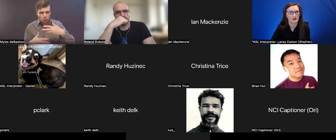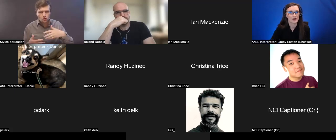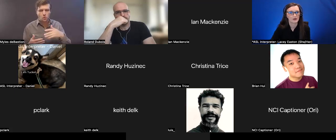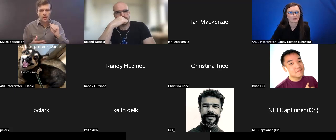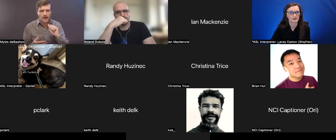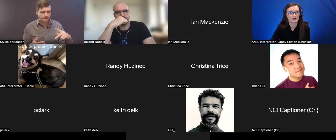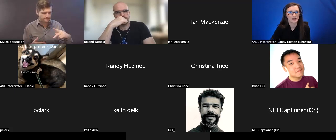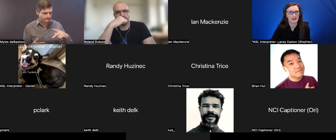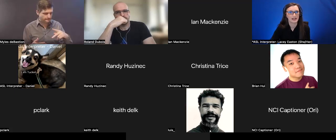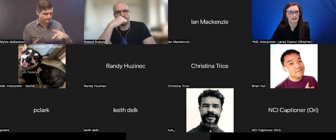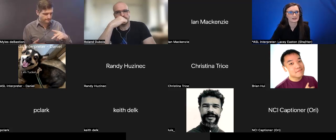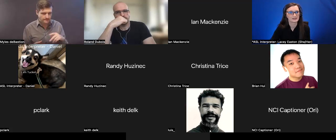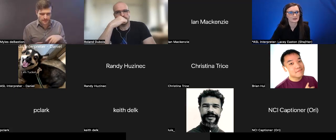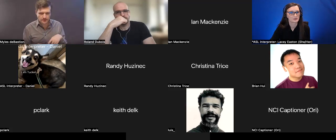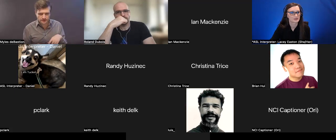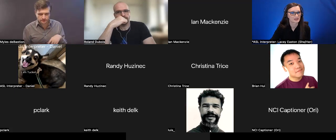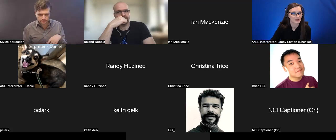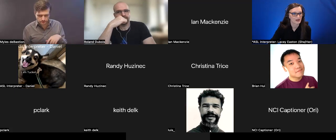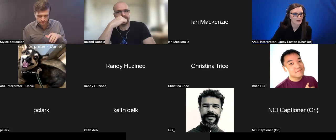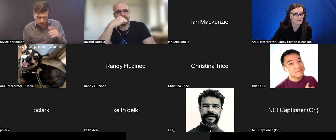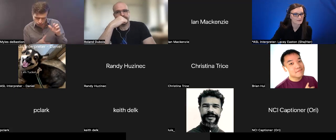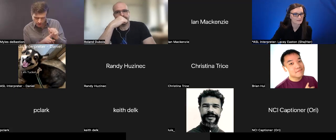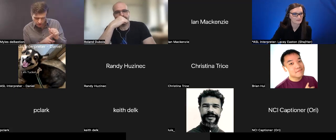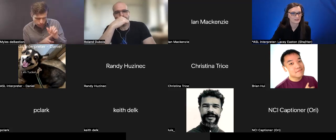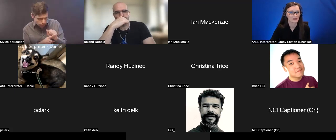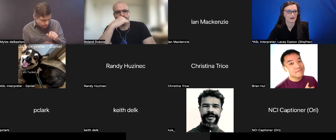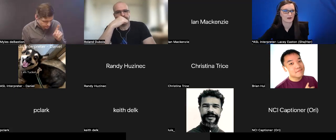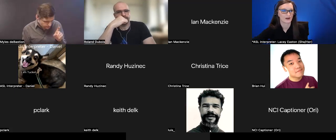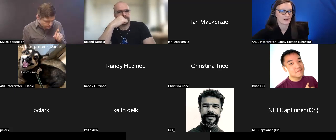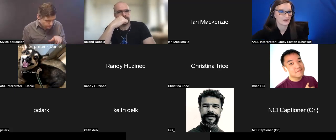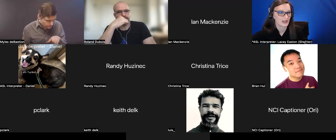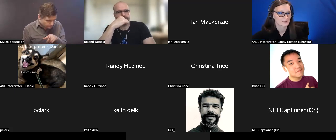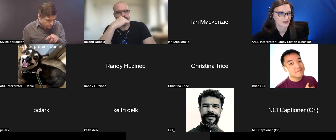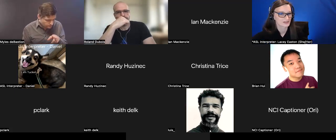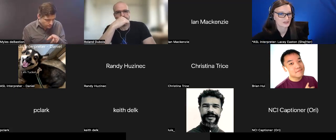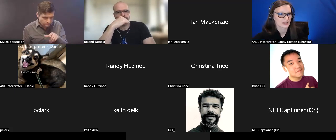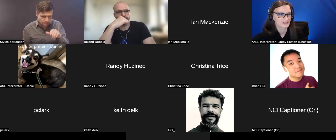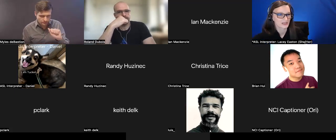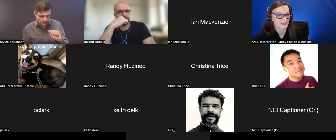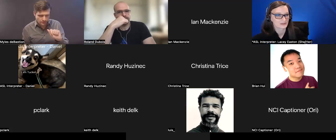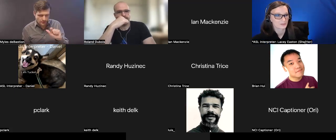over, and we were going to talk about VR, I'm sorry, did you catch that, interpreter?